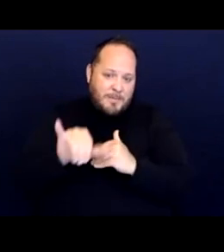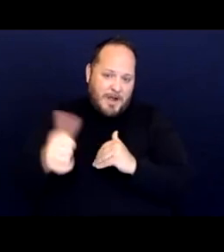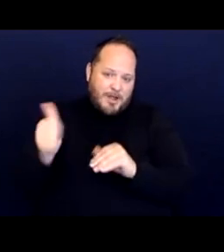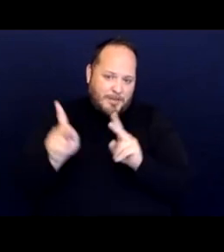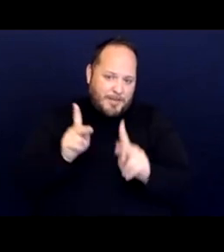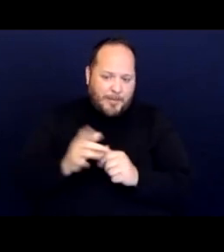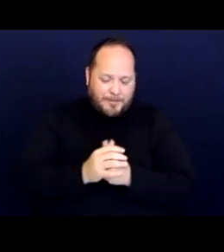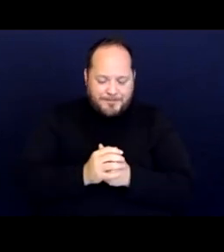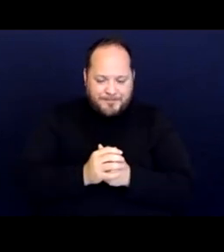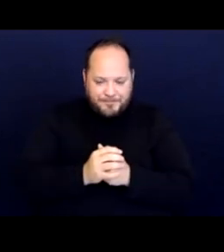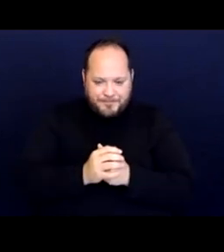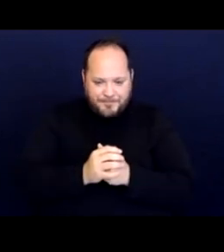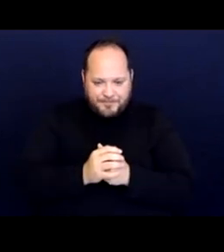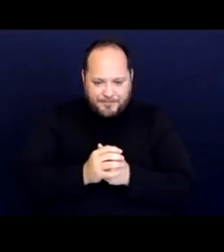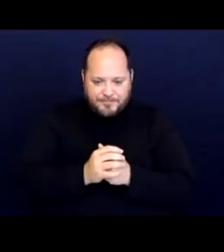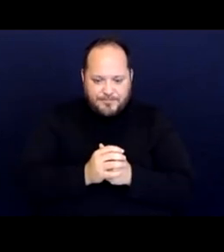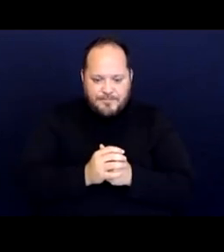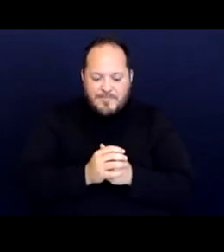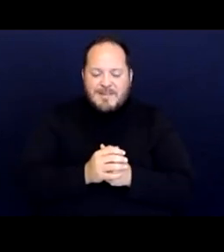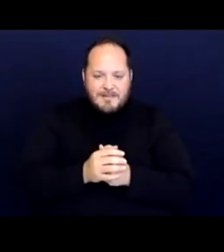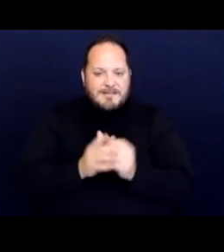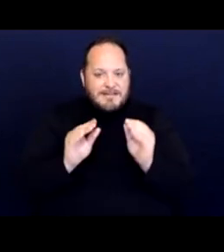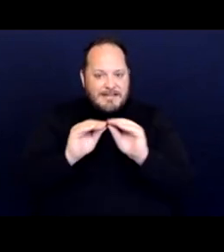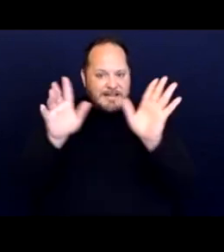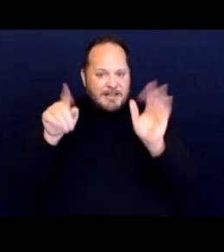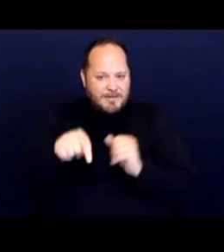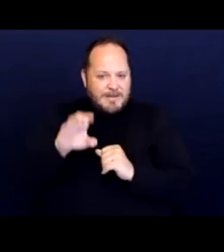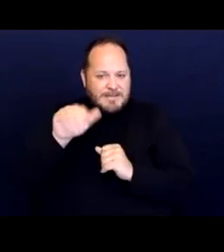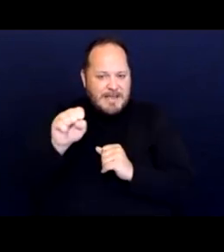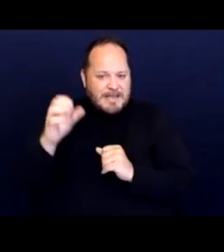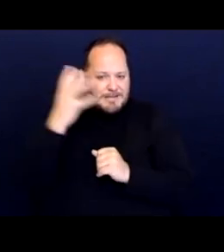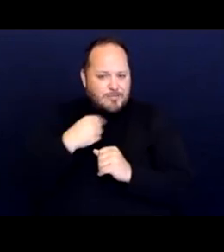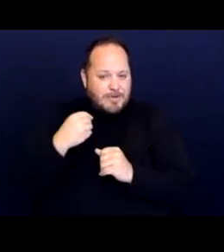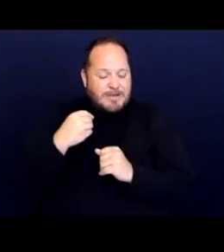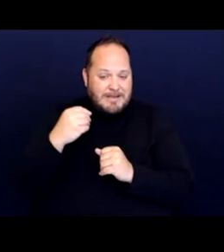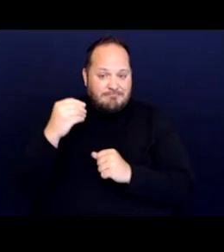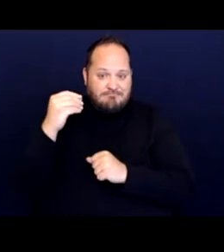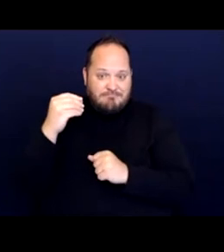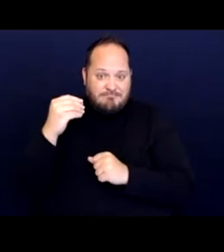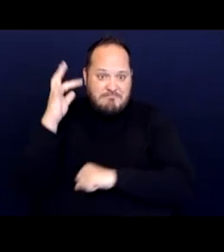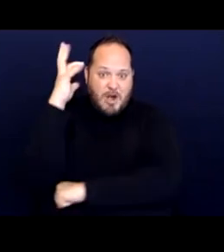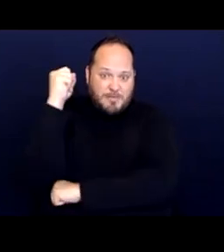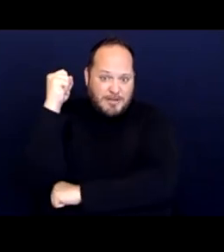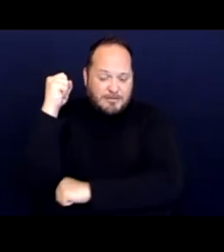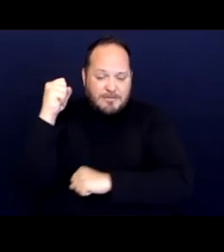And so it's clear that this case is pretty much monumental in terms of how it's using the law.